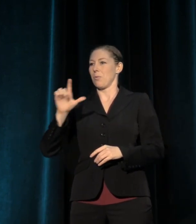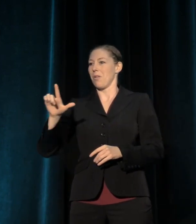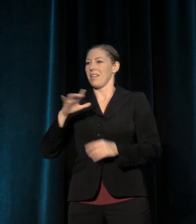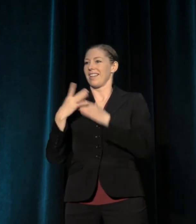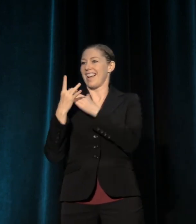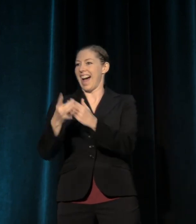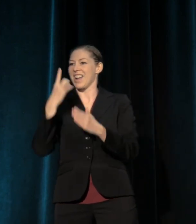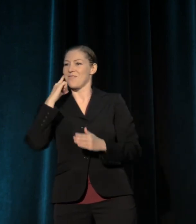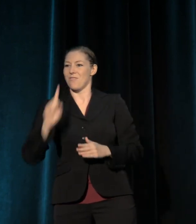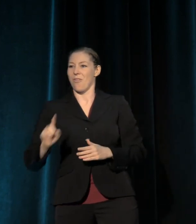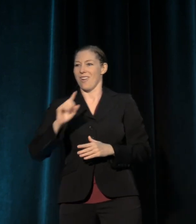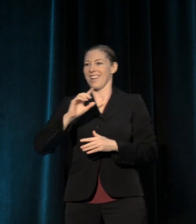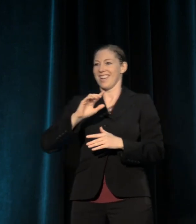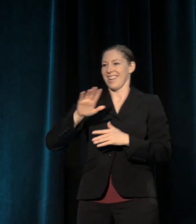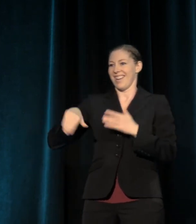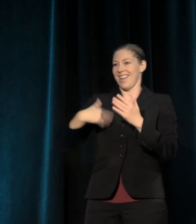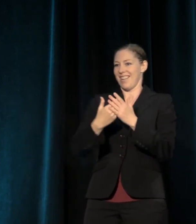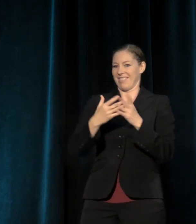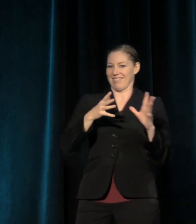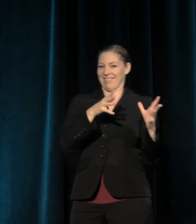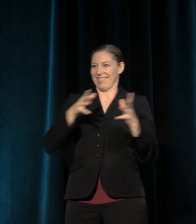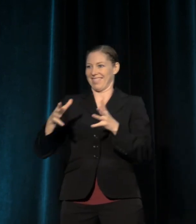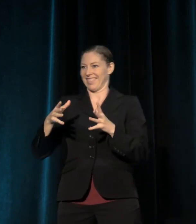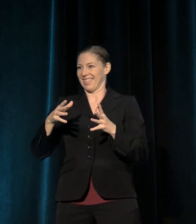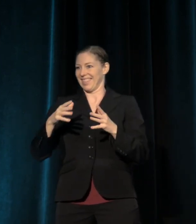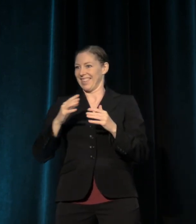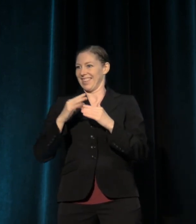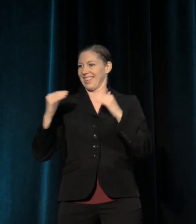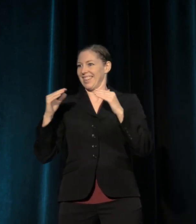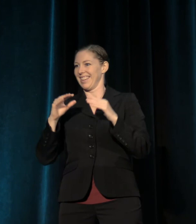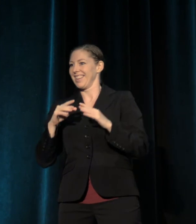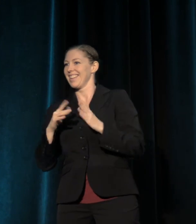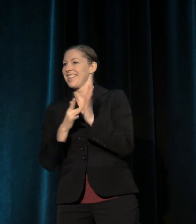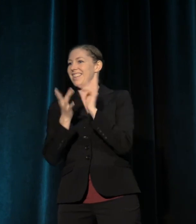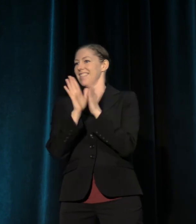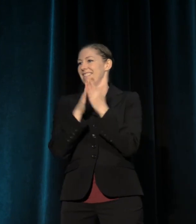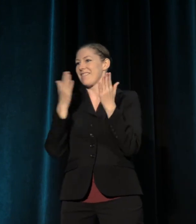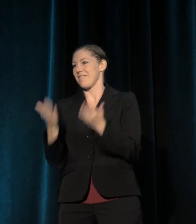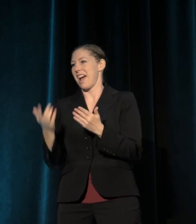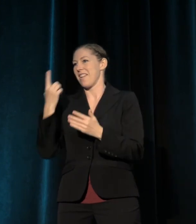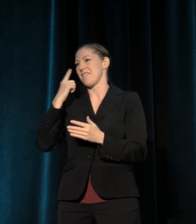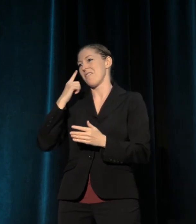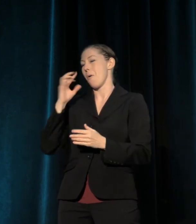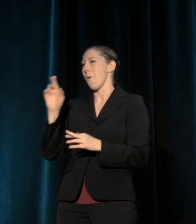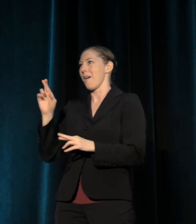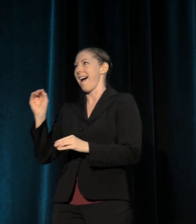Your name will actually be in that book. And also, TCG will give you a free copy of the book.